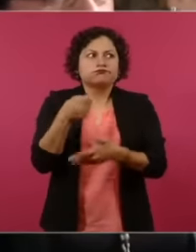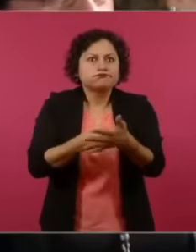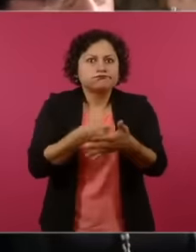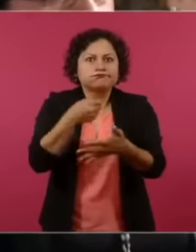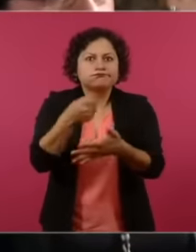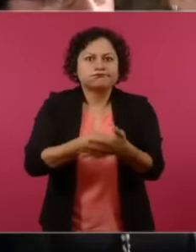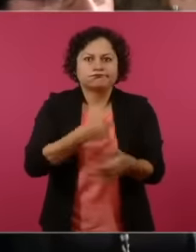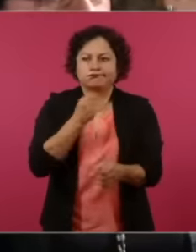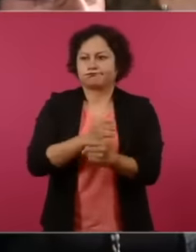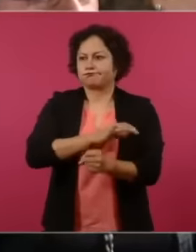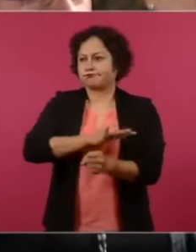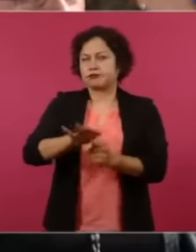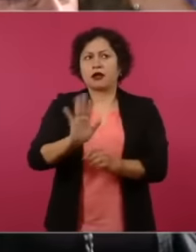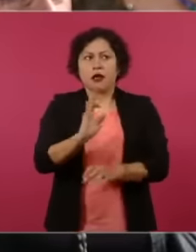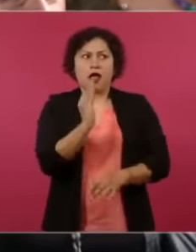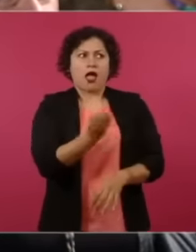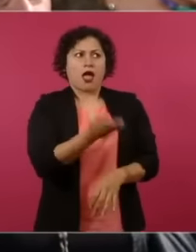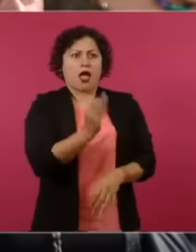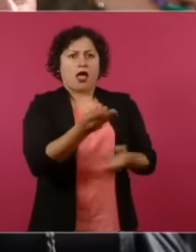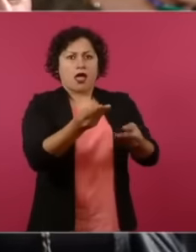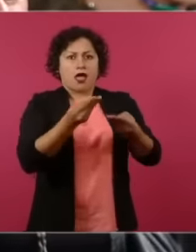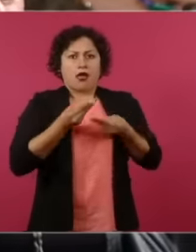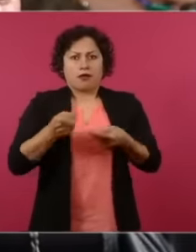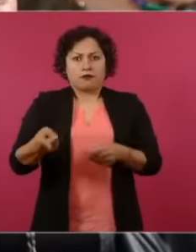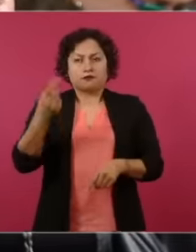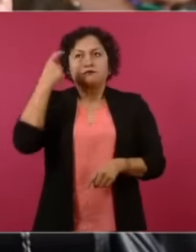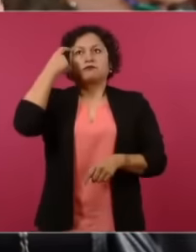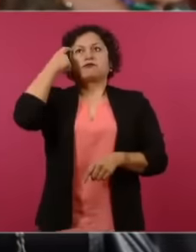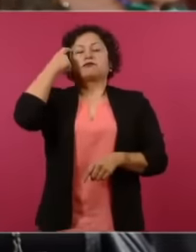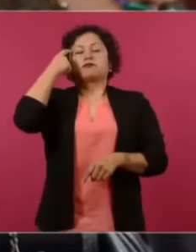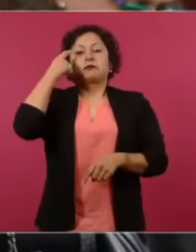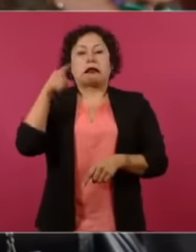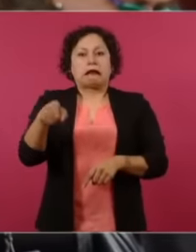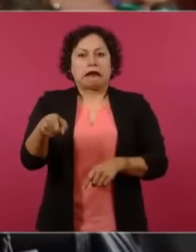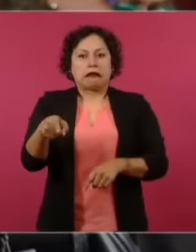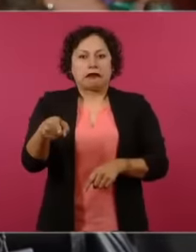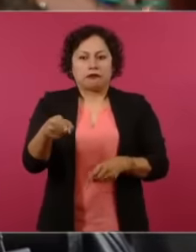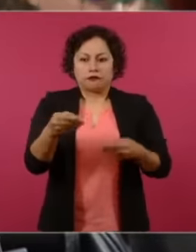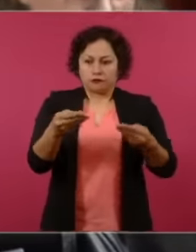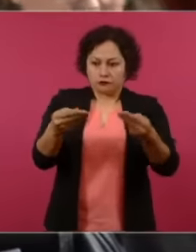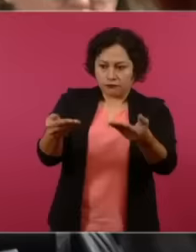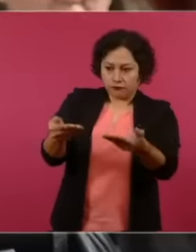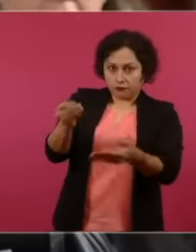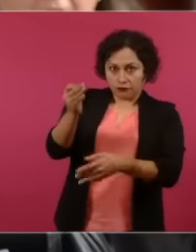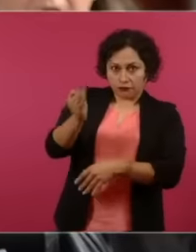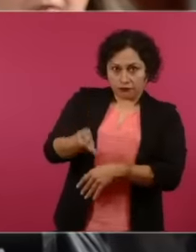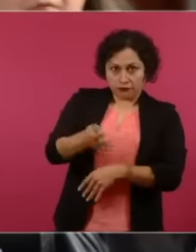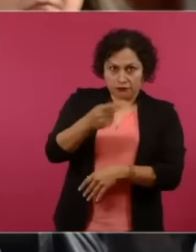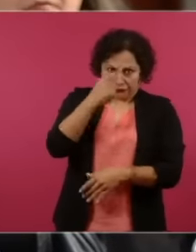other words, they have become aware of what is good and are accepting. I understand that they have already been given the IMS.